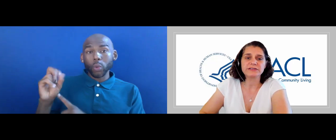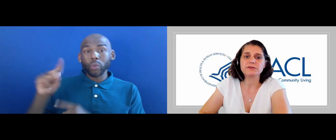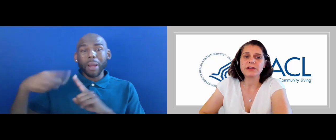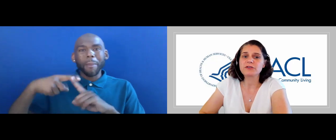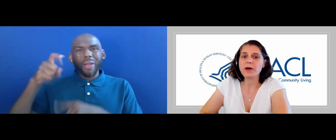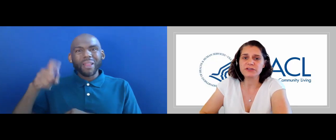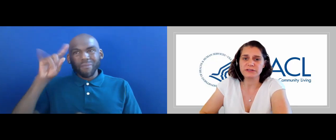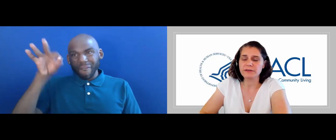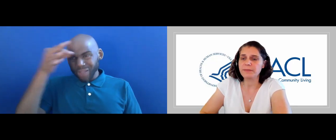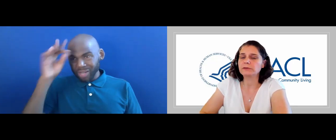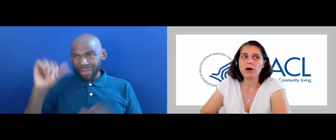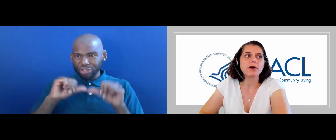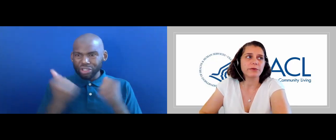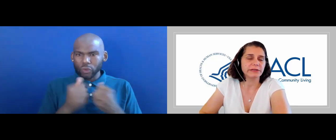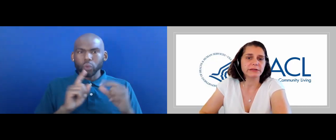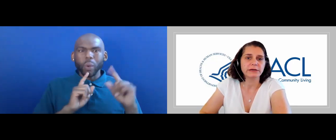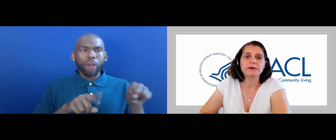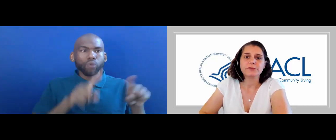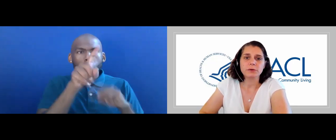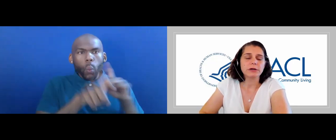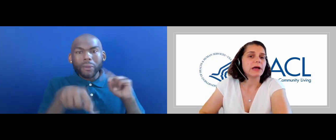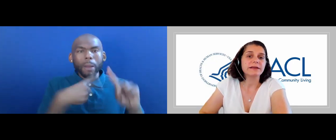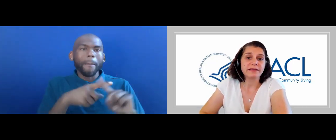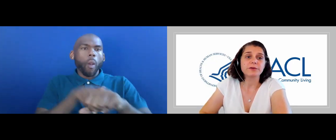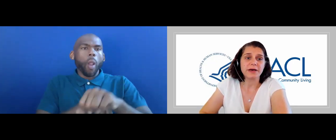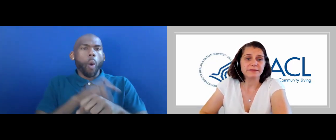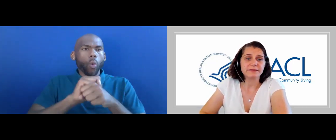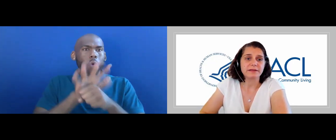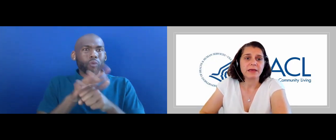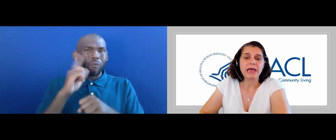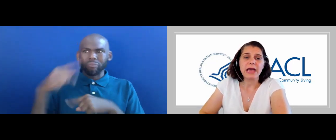QUESTIONS ABOUT LONG COVID-19 PEPPER SEVERAL MONTHS.